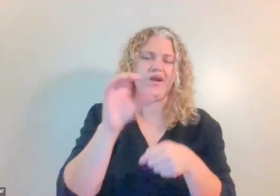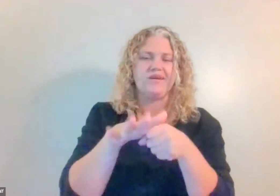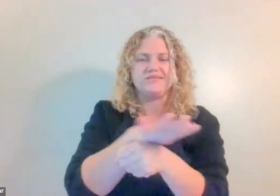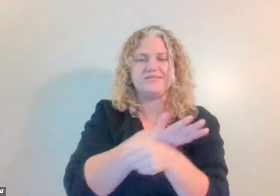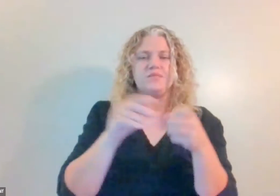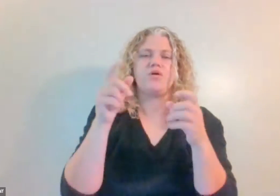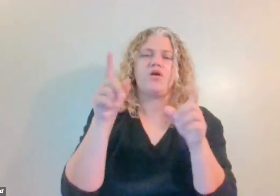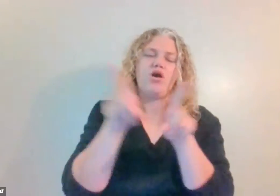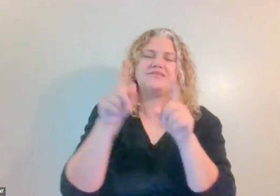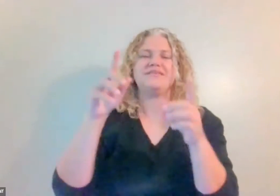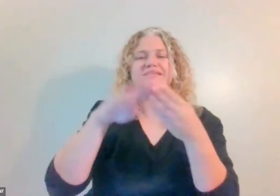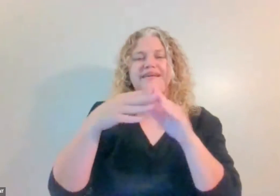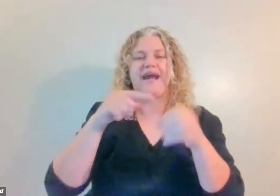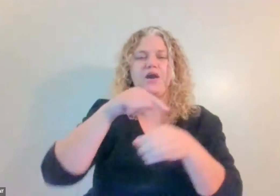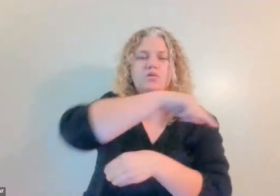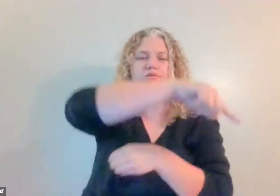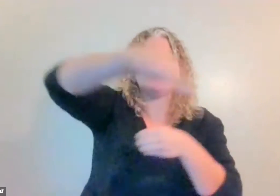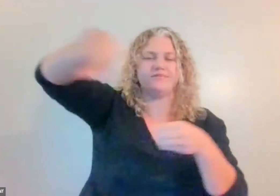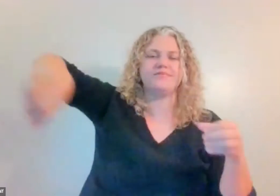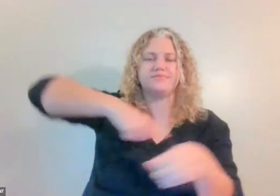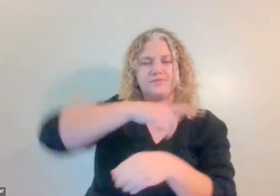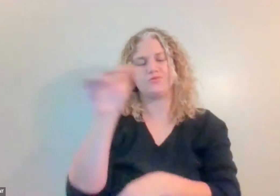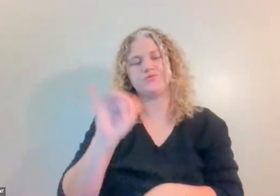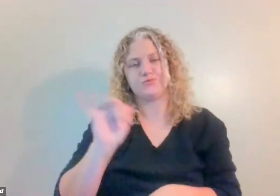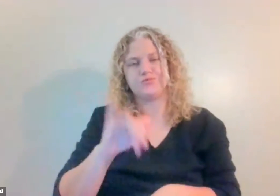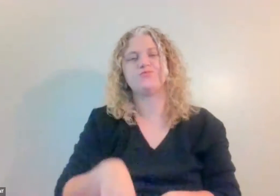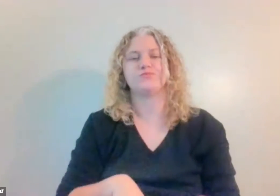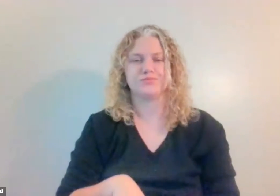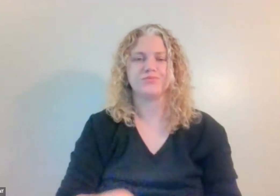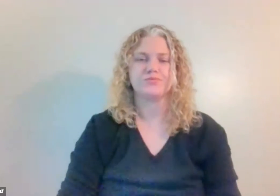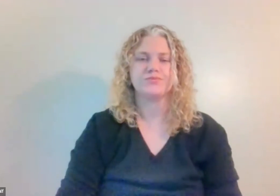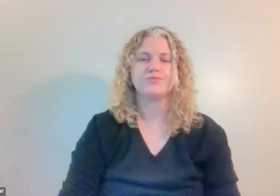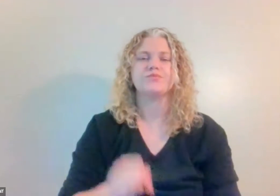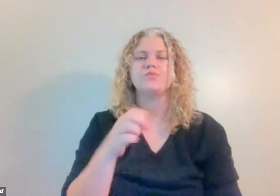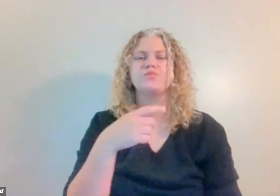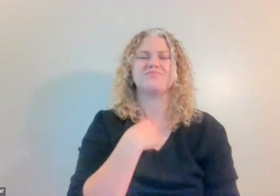people who have hearing loss in the Omaha area as well as surrounding towns.